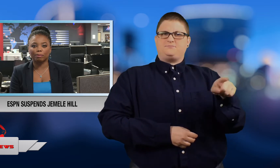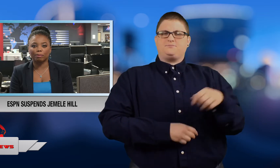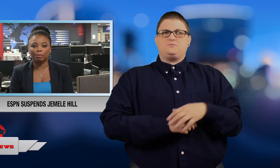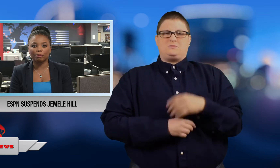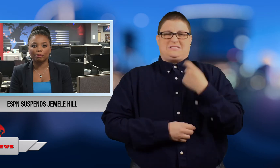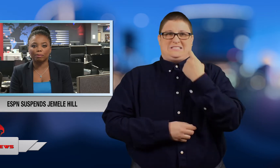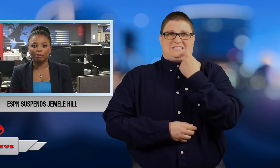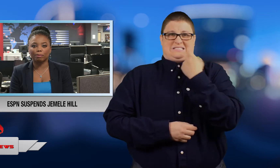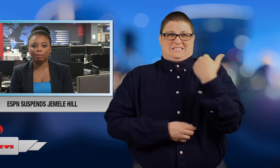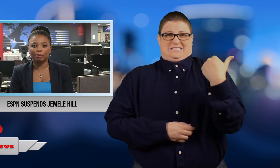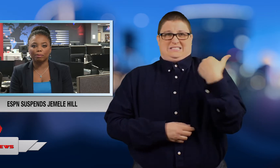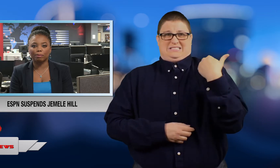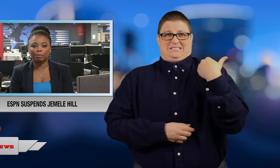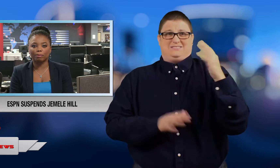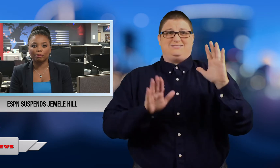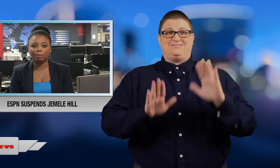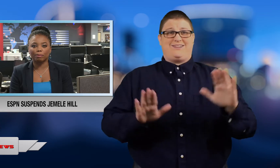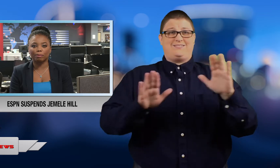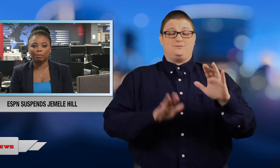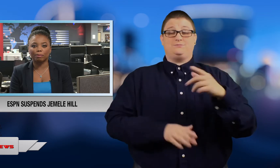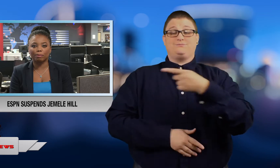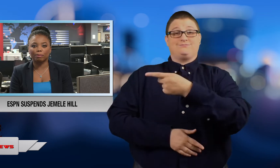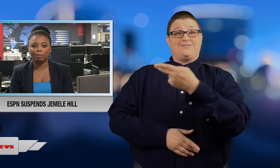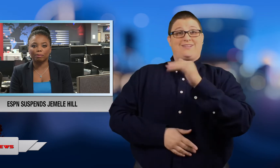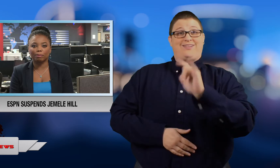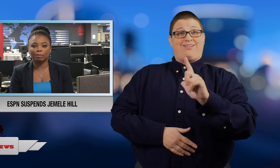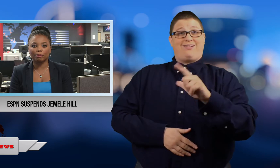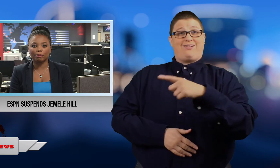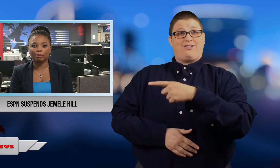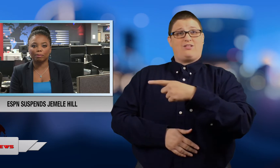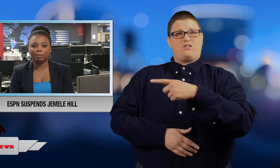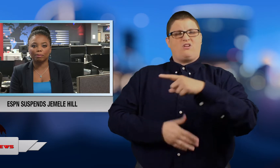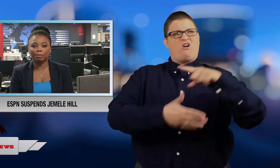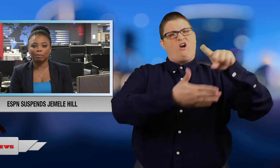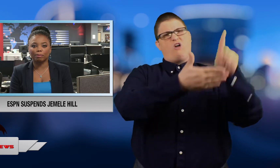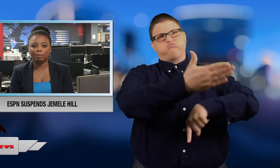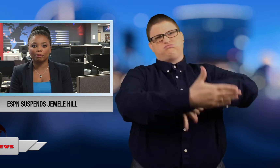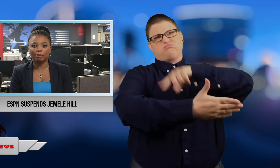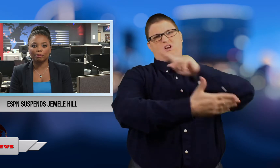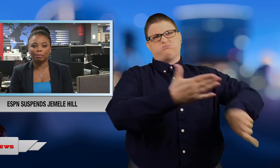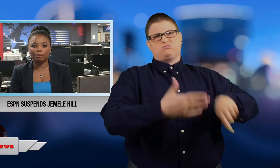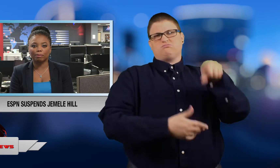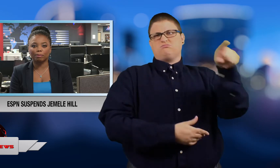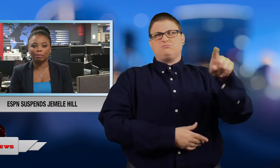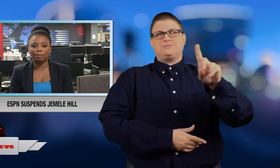On Sunday Hill criticized Dallas